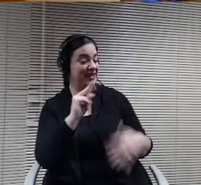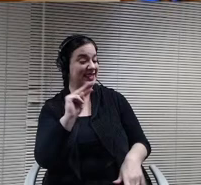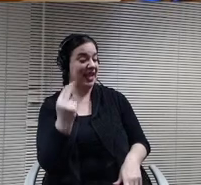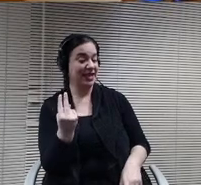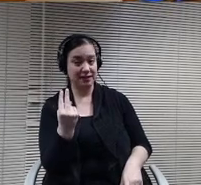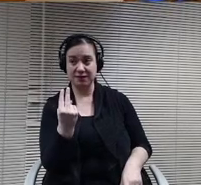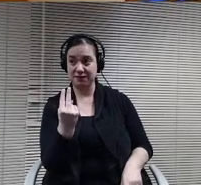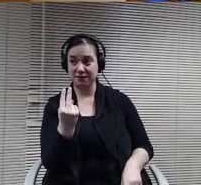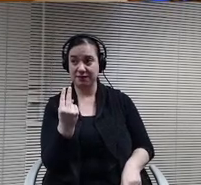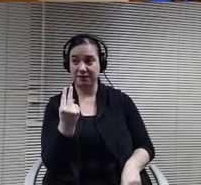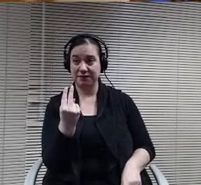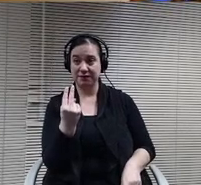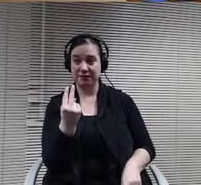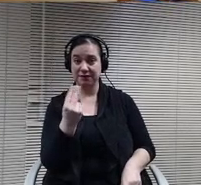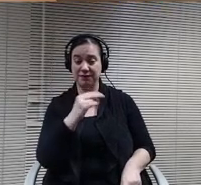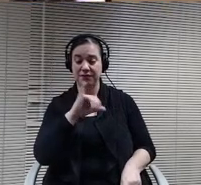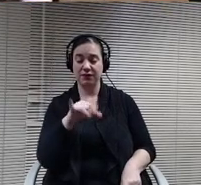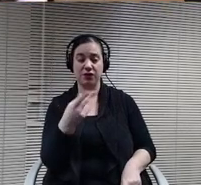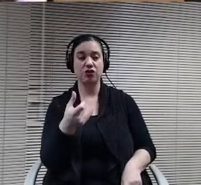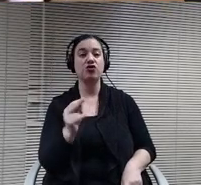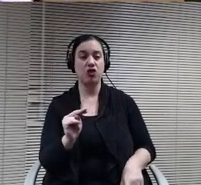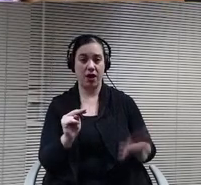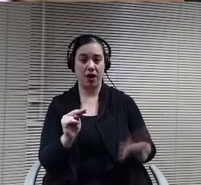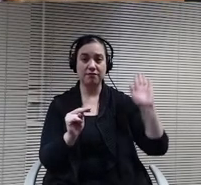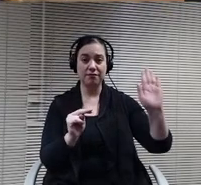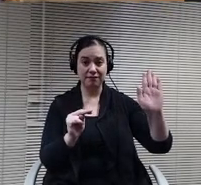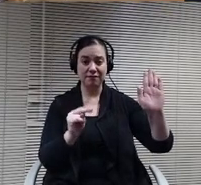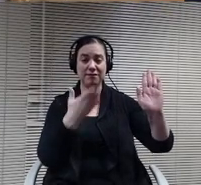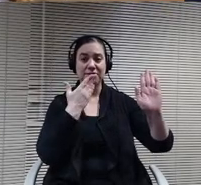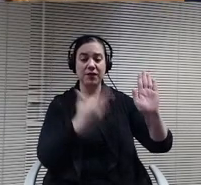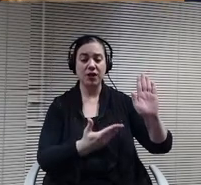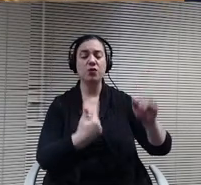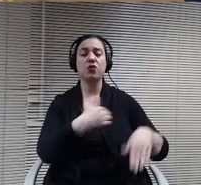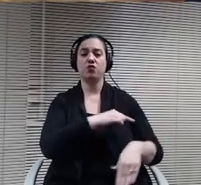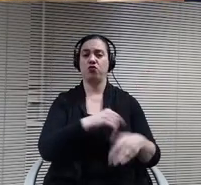John, thank you. Do we have any more nominations for the Office of Treasures?